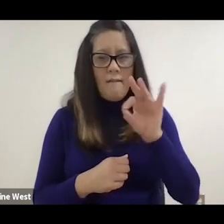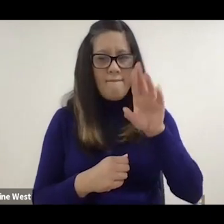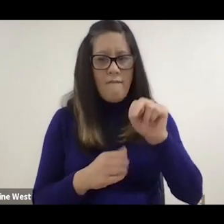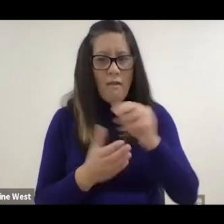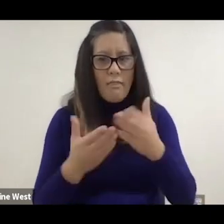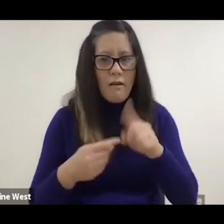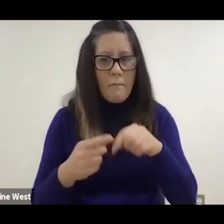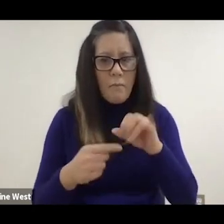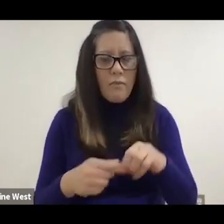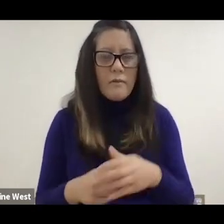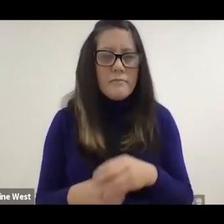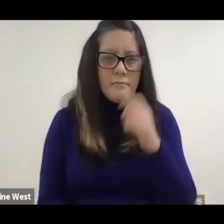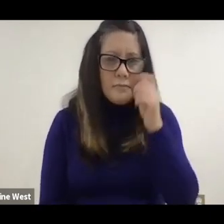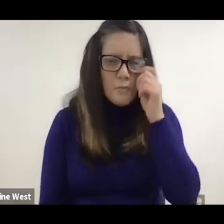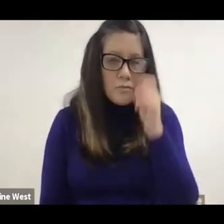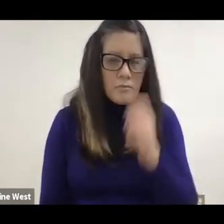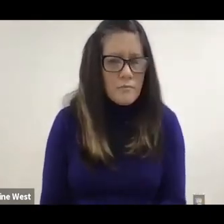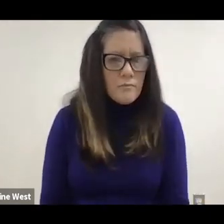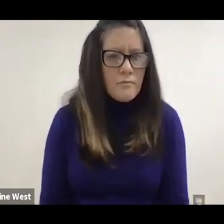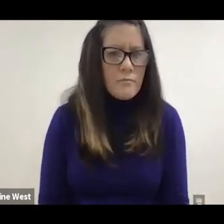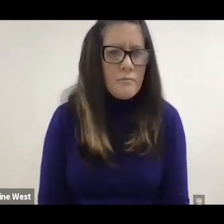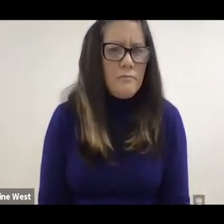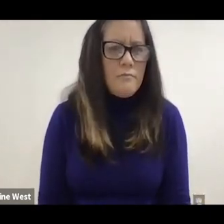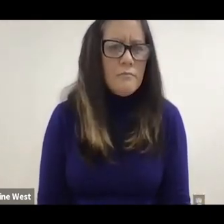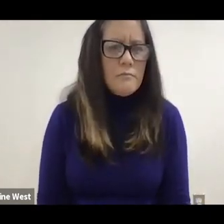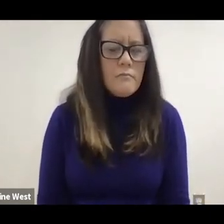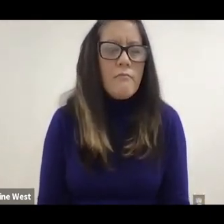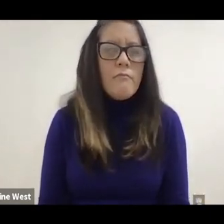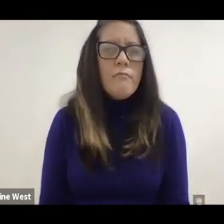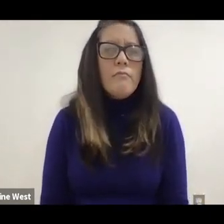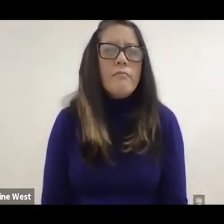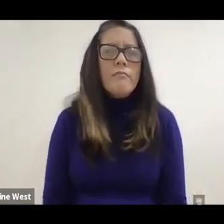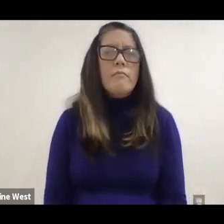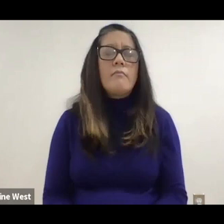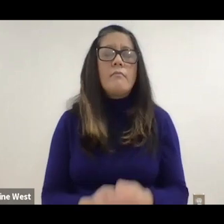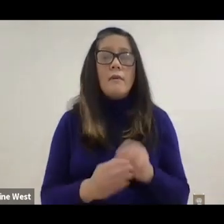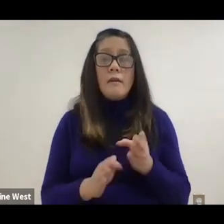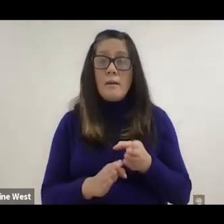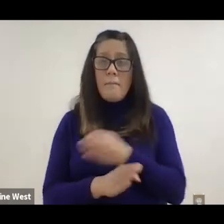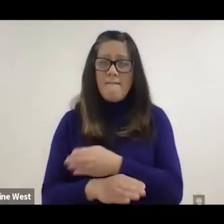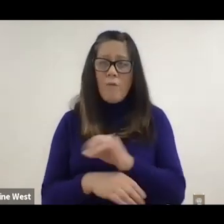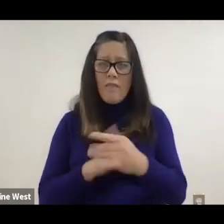Prior to this technology becoming